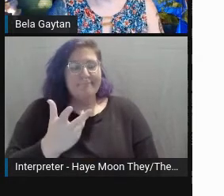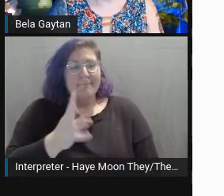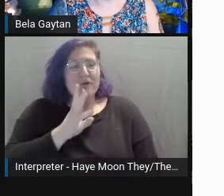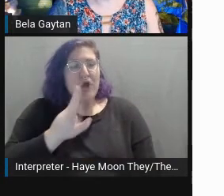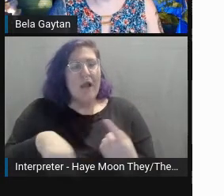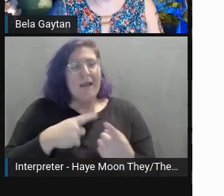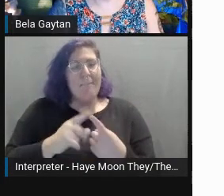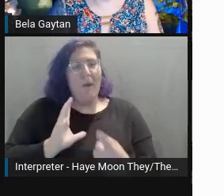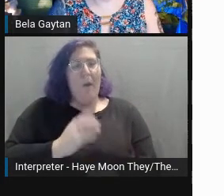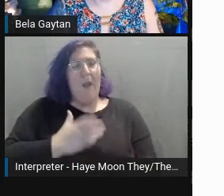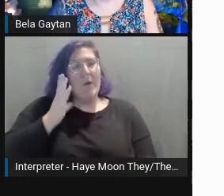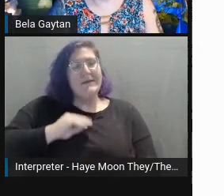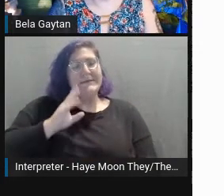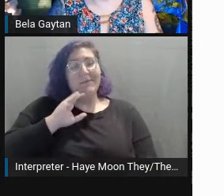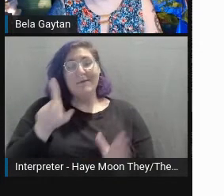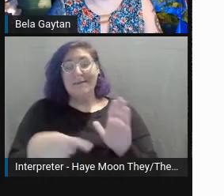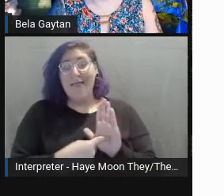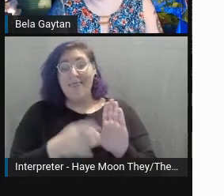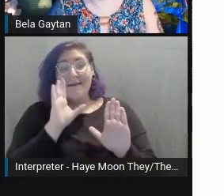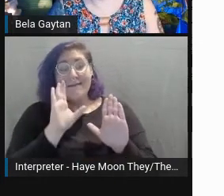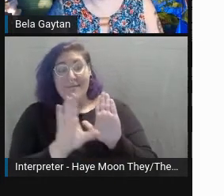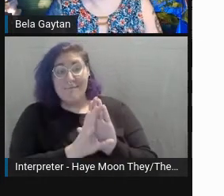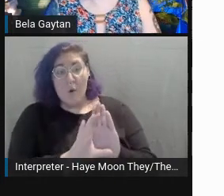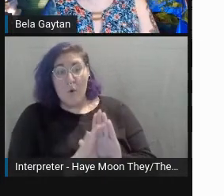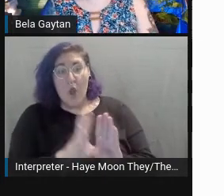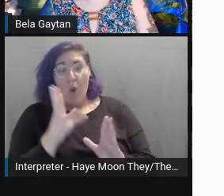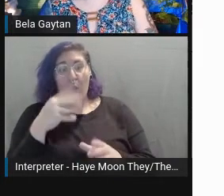This photo is in Nashville a few years ago.